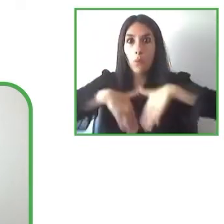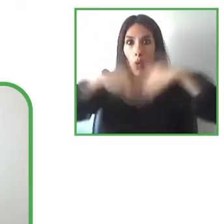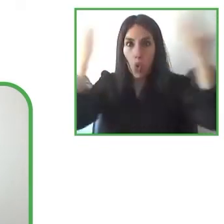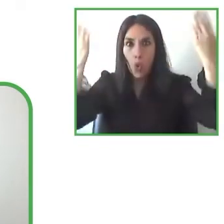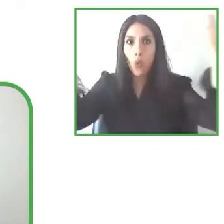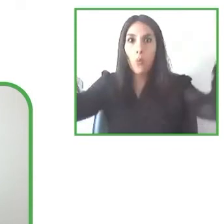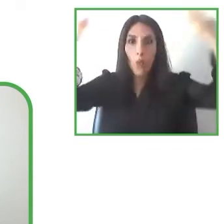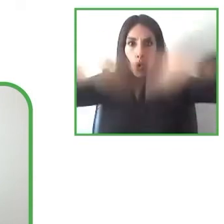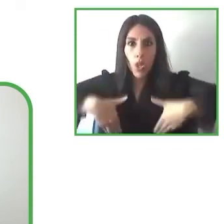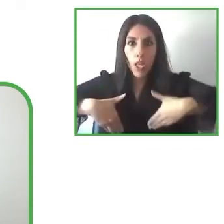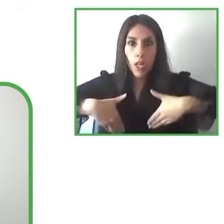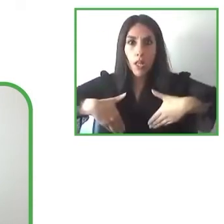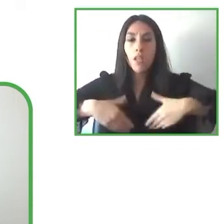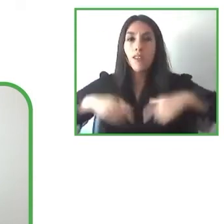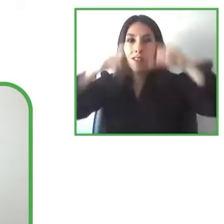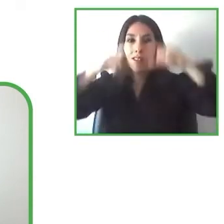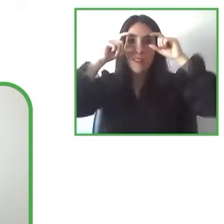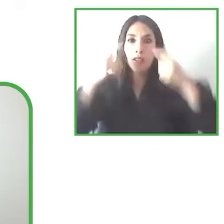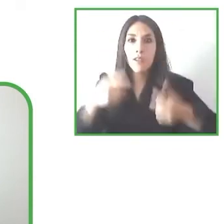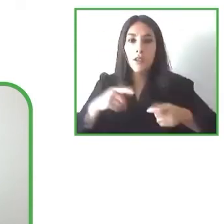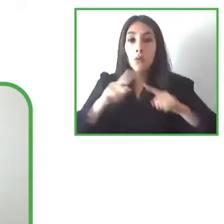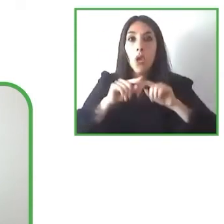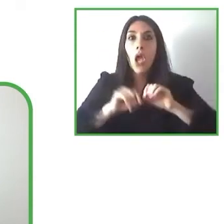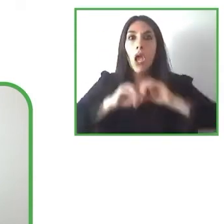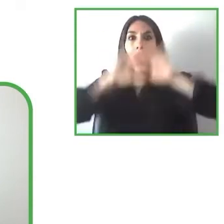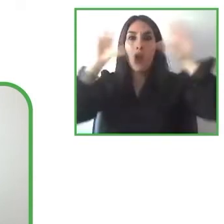technology will evolve and will become easier to use and so on and then I